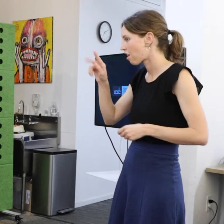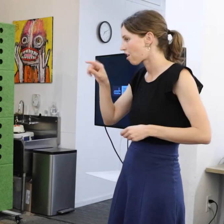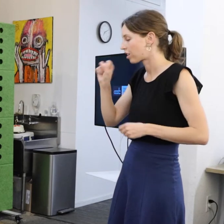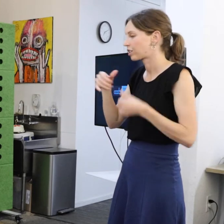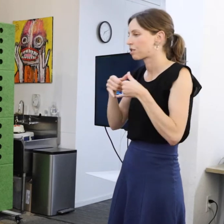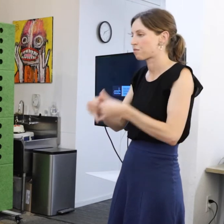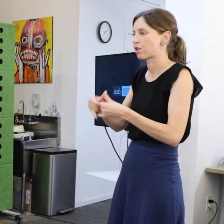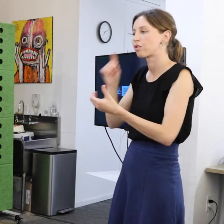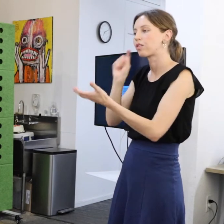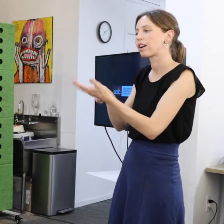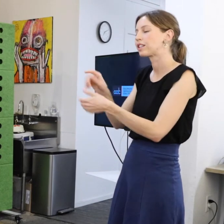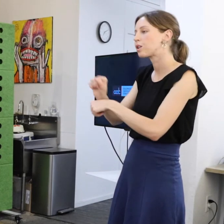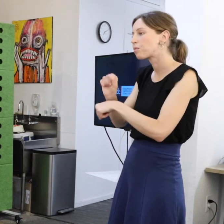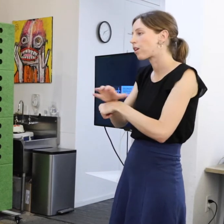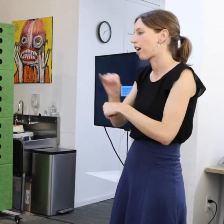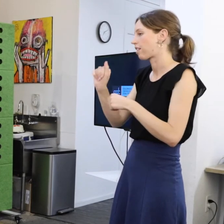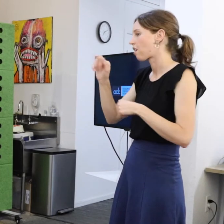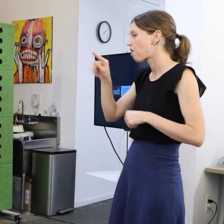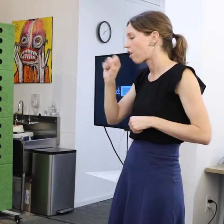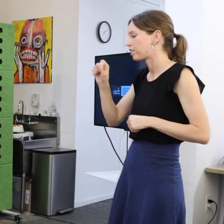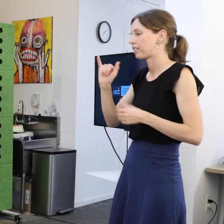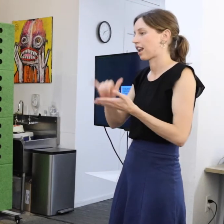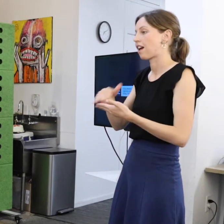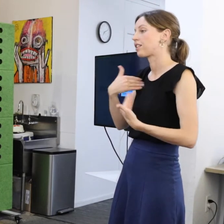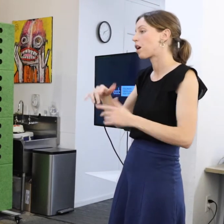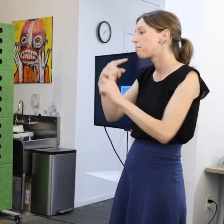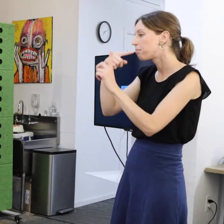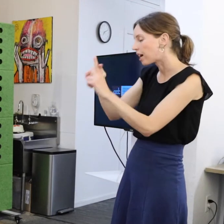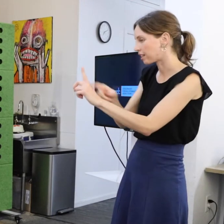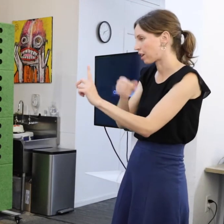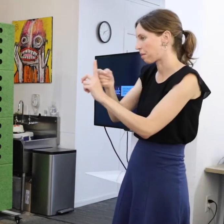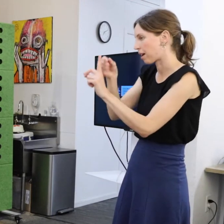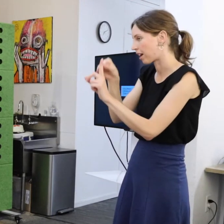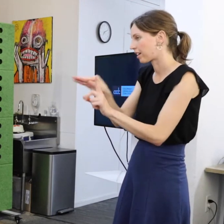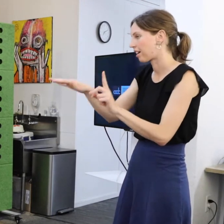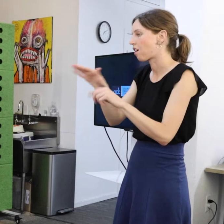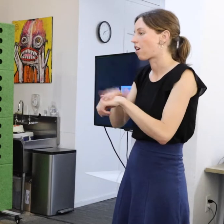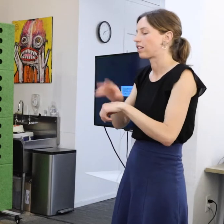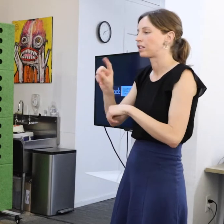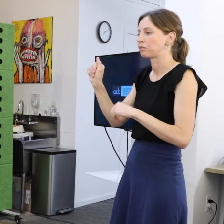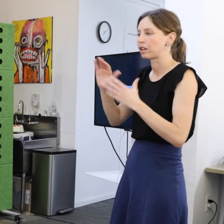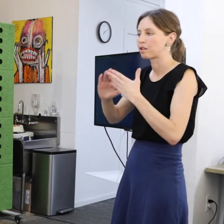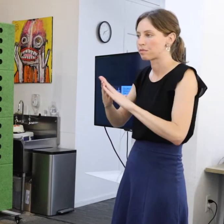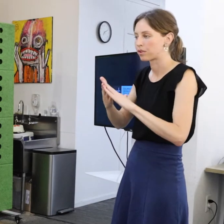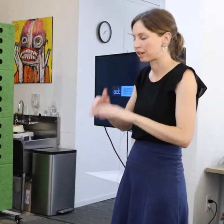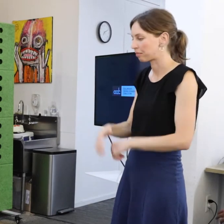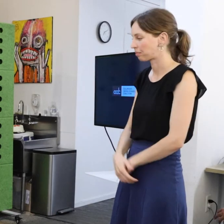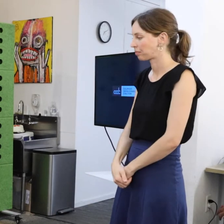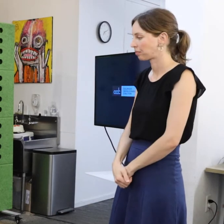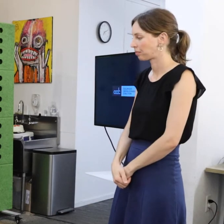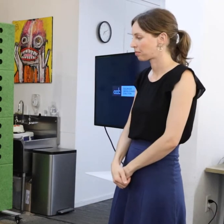Recognizing the work and the arts that have a positive impact on the disability community.